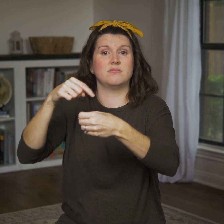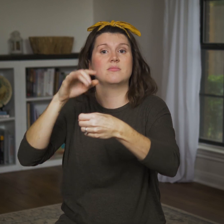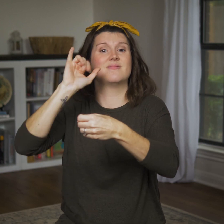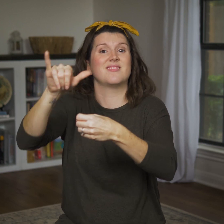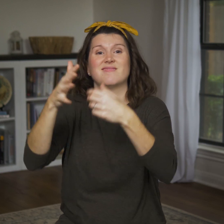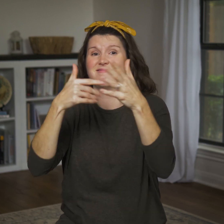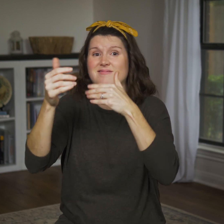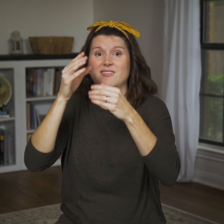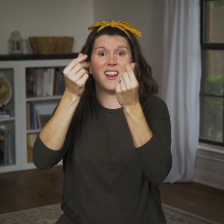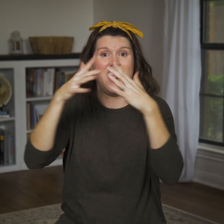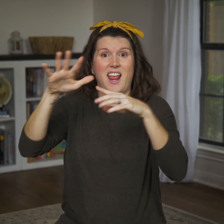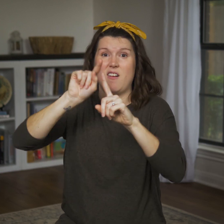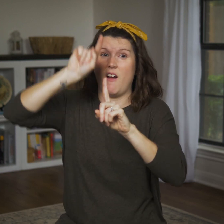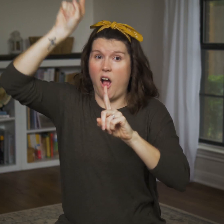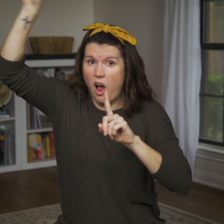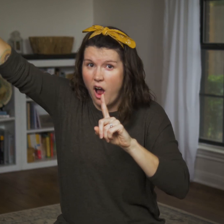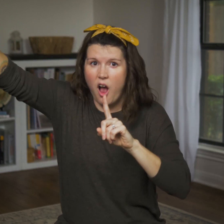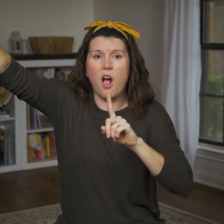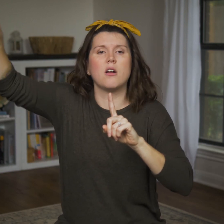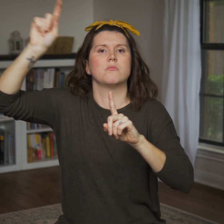even if their land allotment is far away;